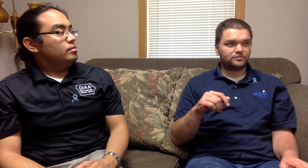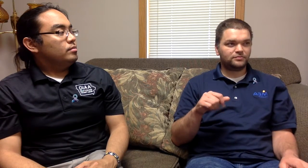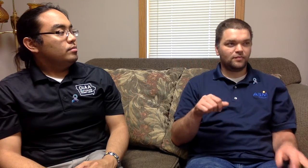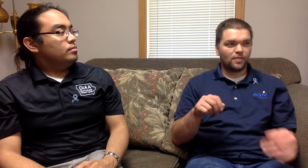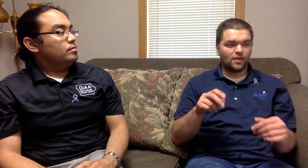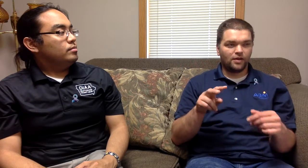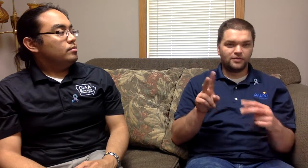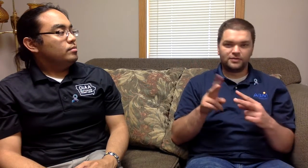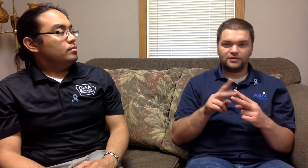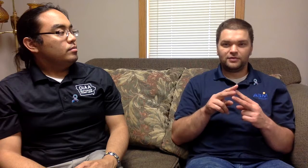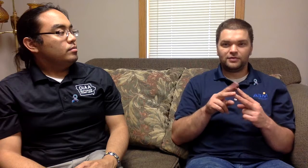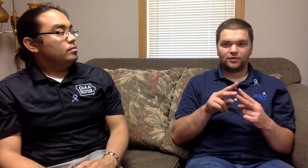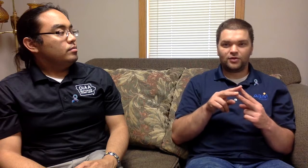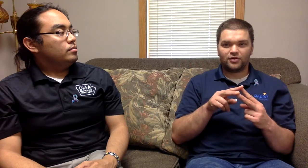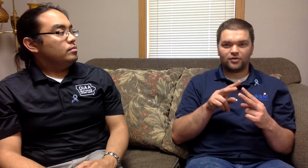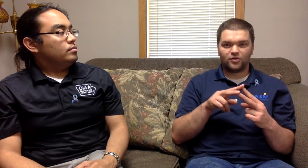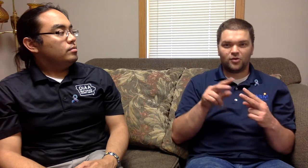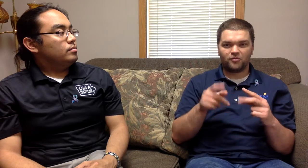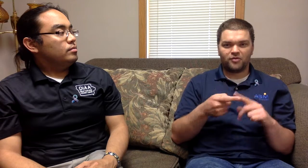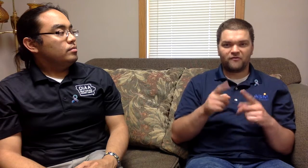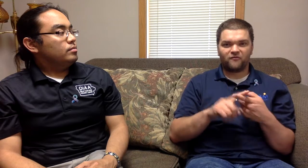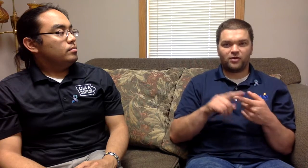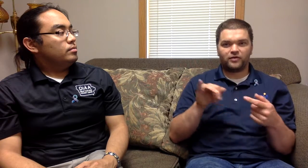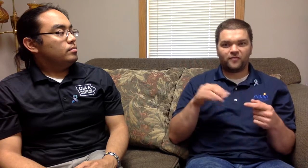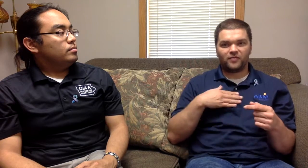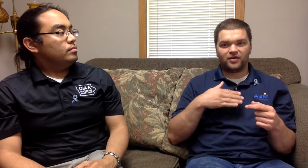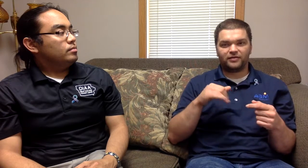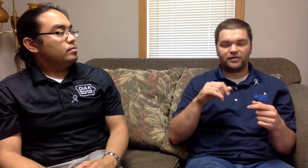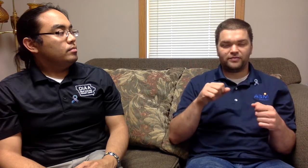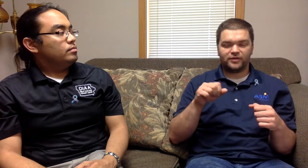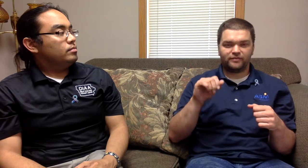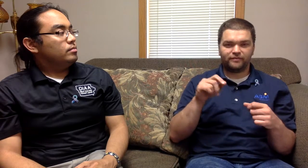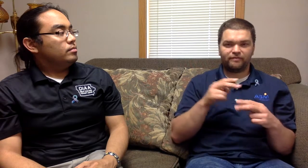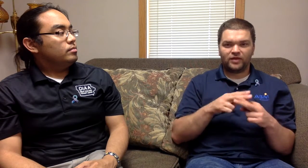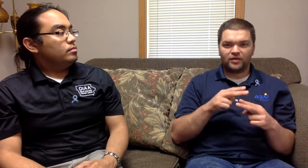There are two friends